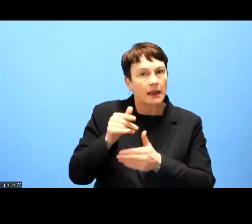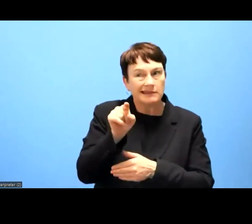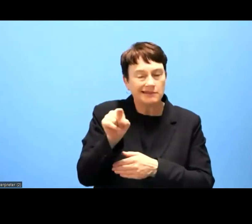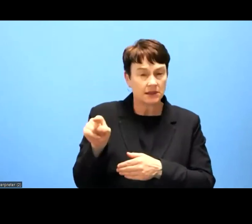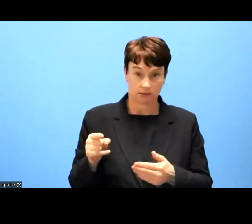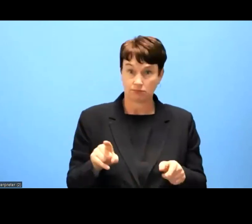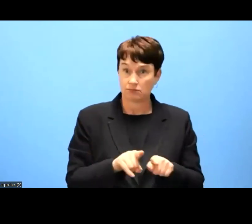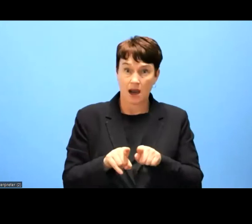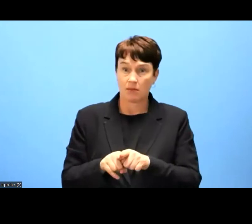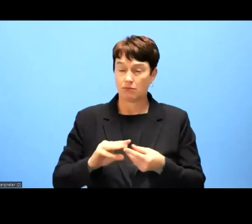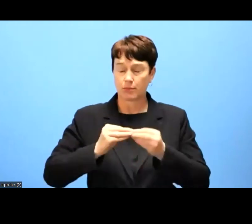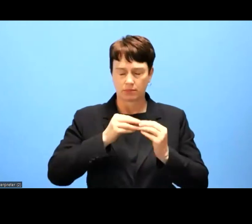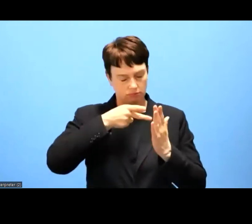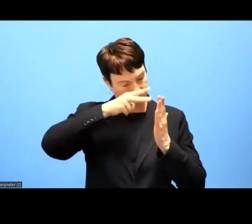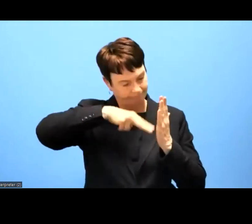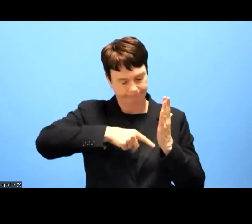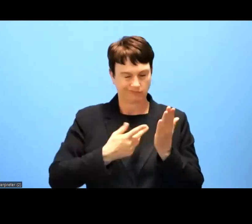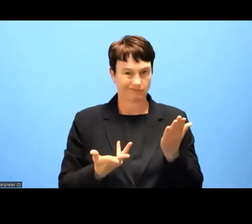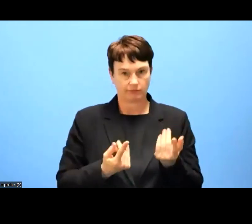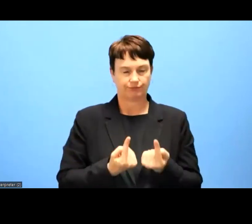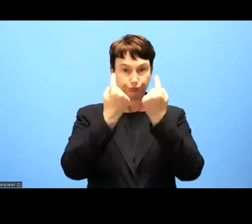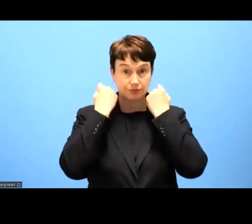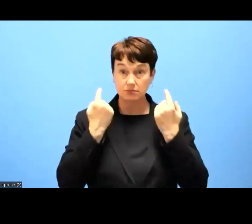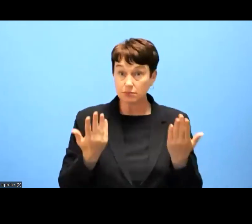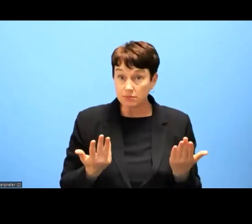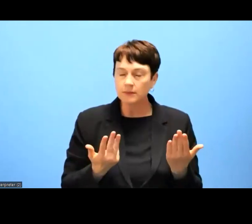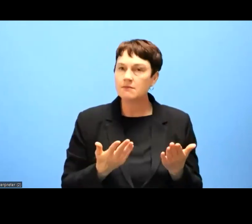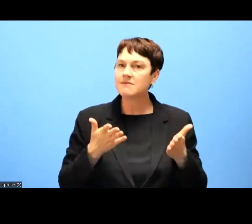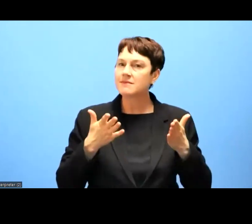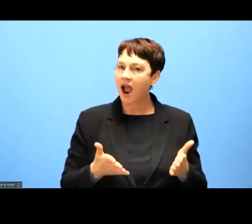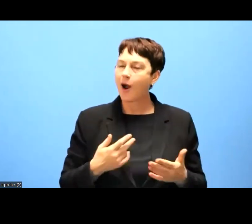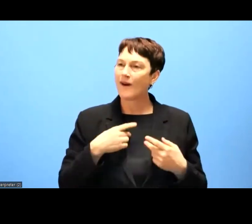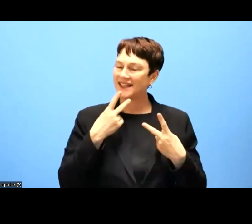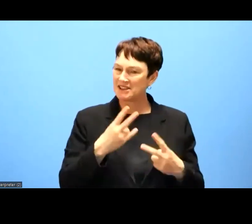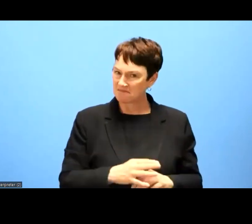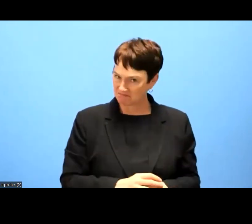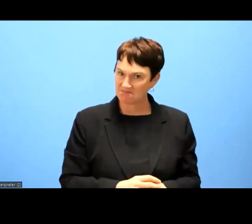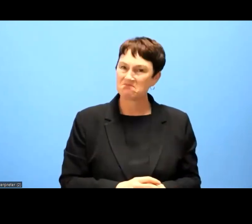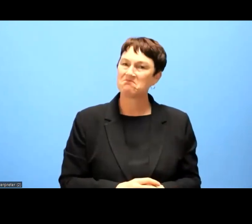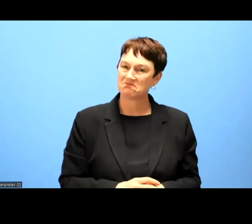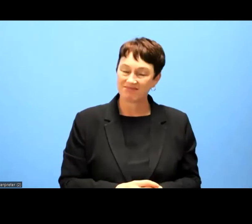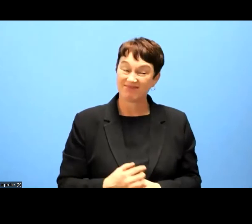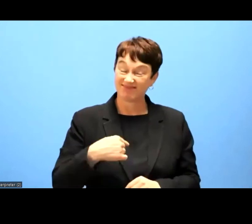because the process itself was accessible, was more accessible to provide their their